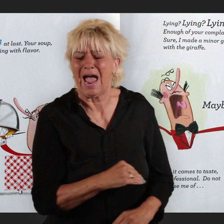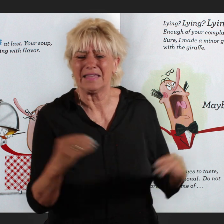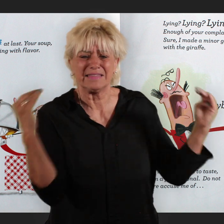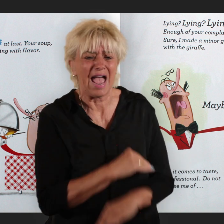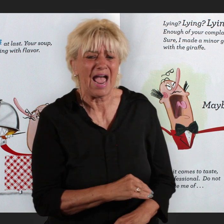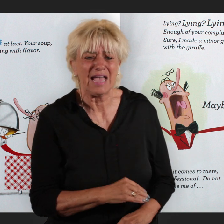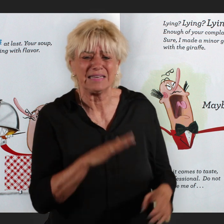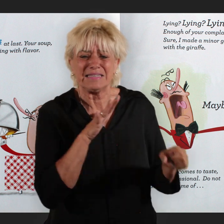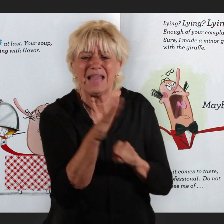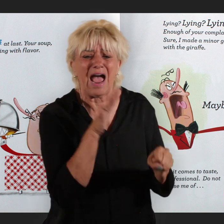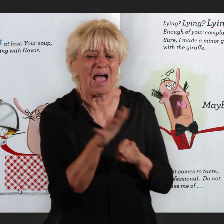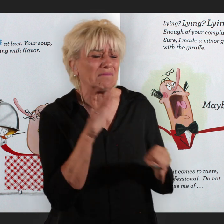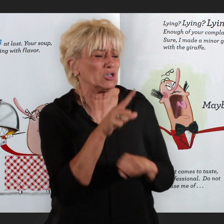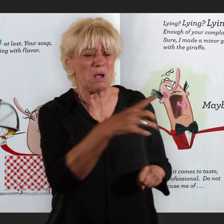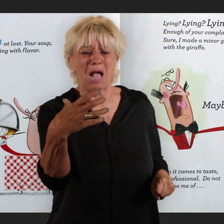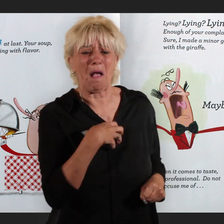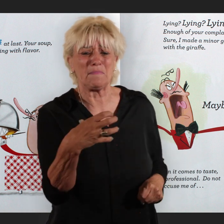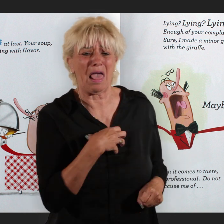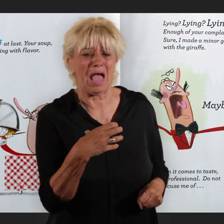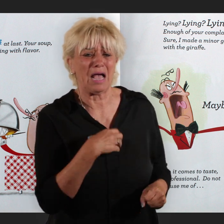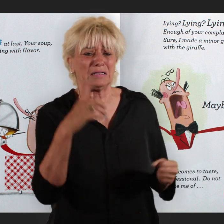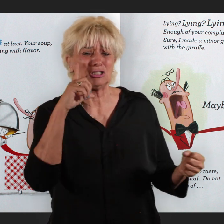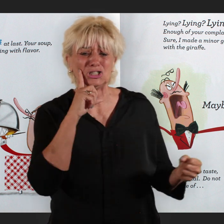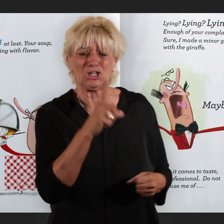Lying? Lying? Lying? Enough of your complaints!